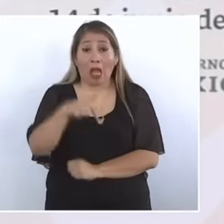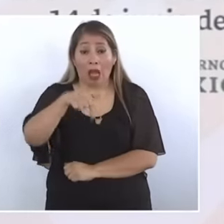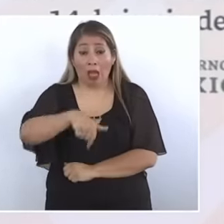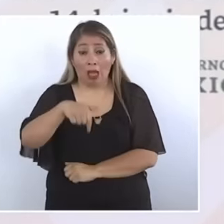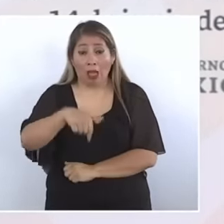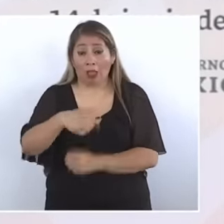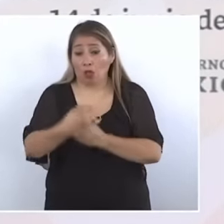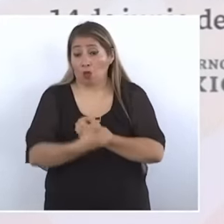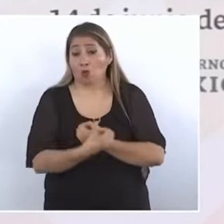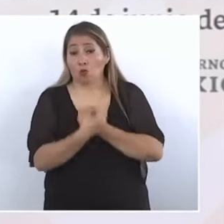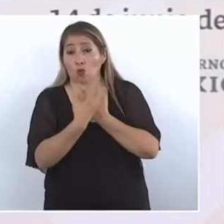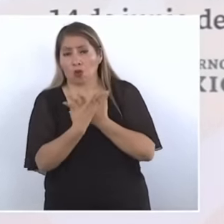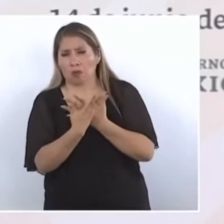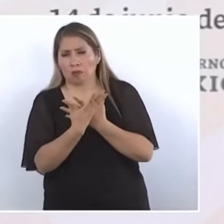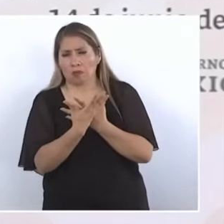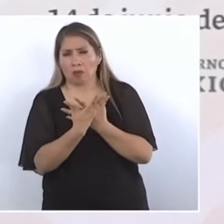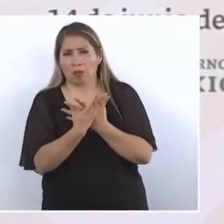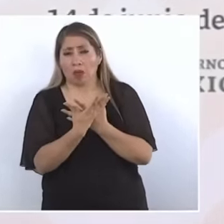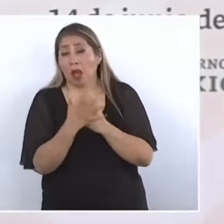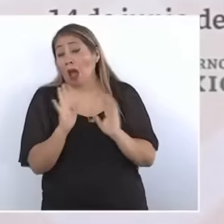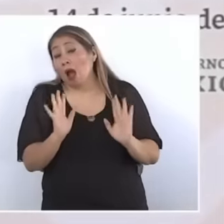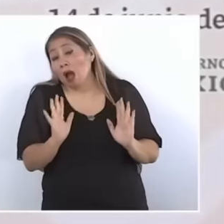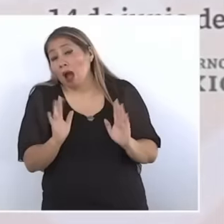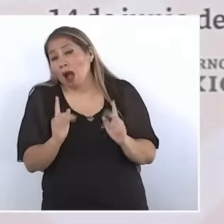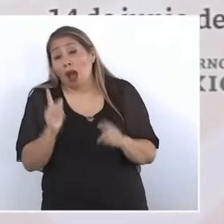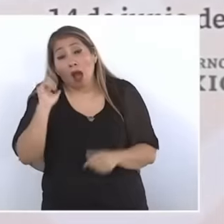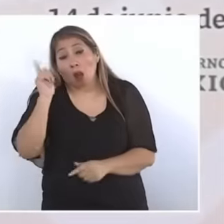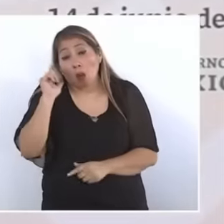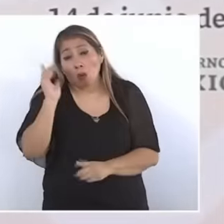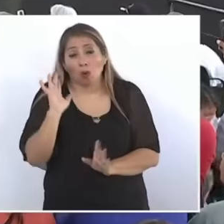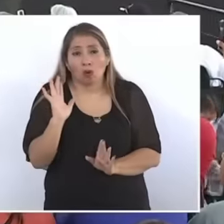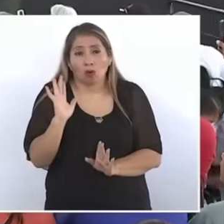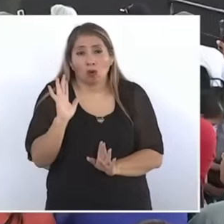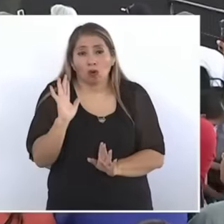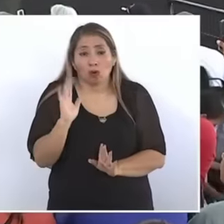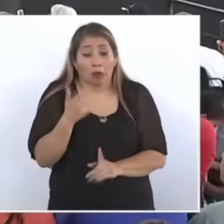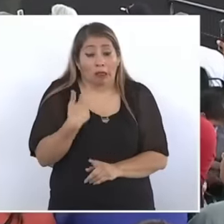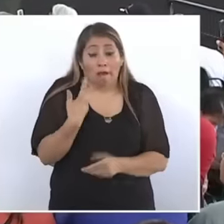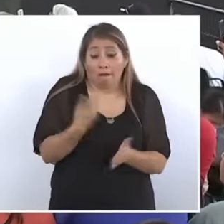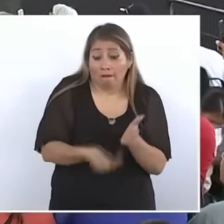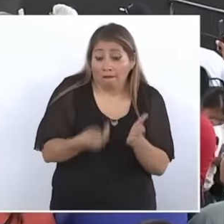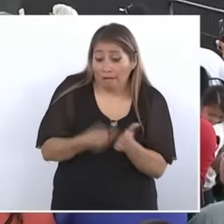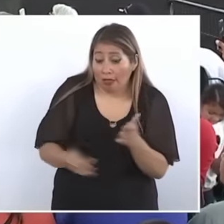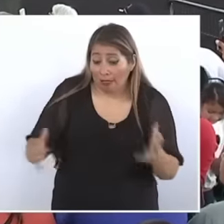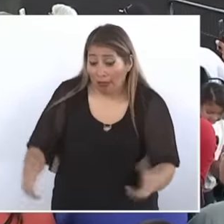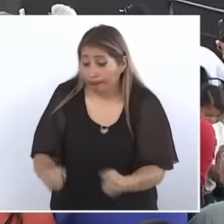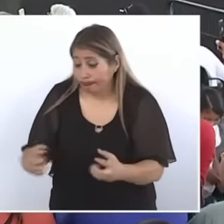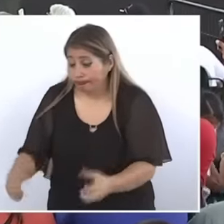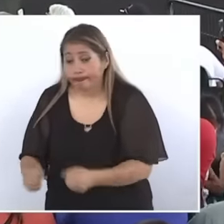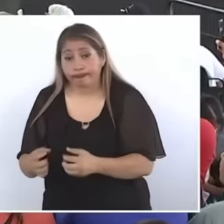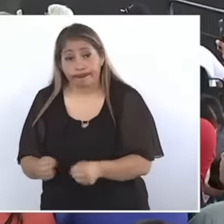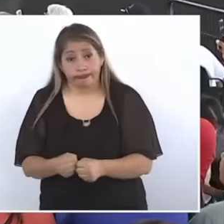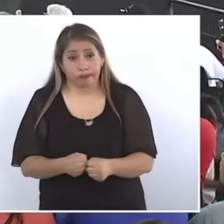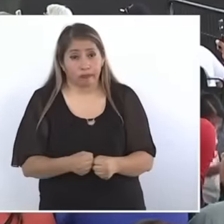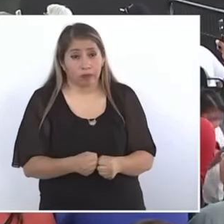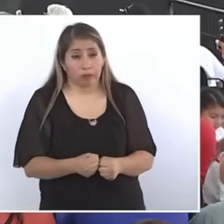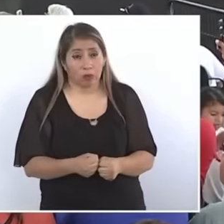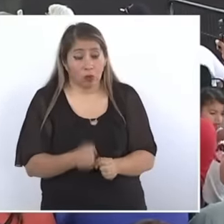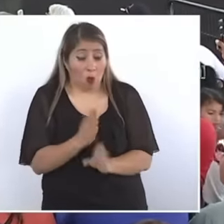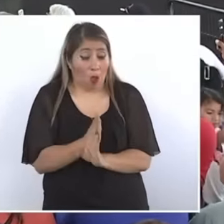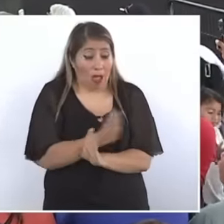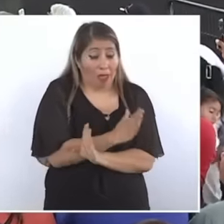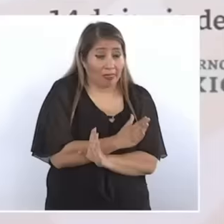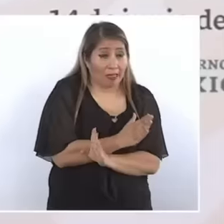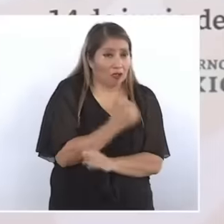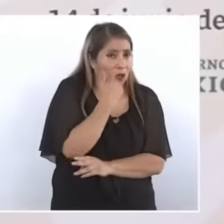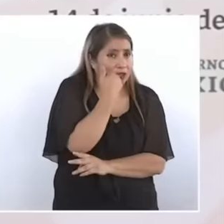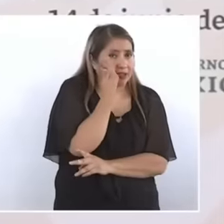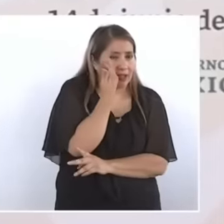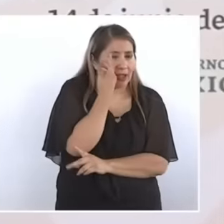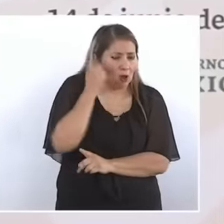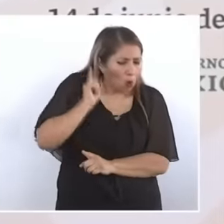yes, for some reason, why are we going? Before I leave, I want to return